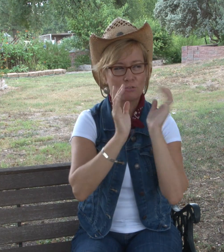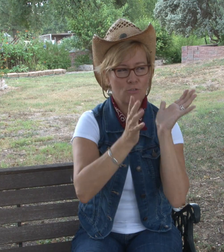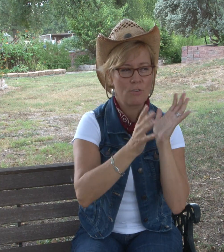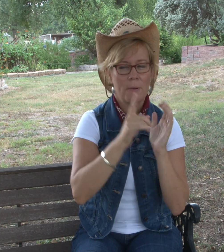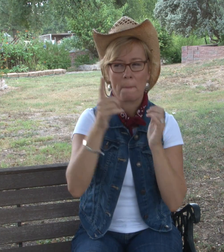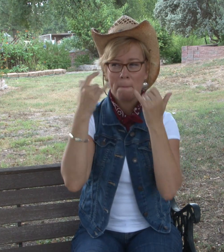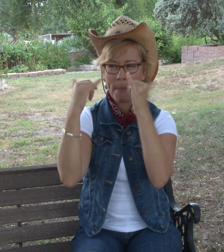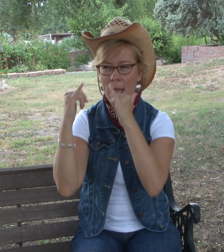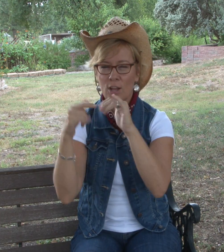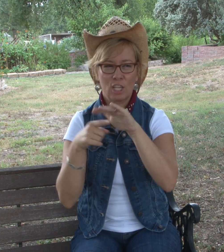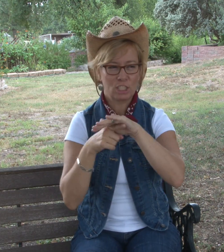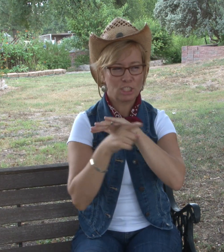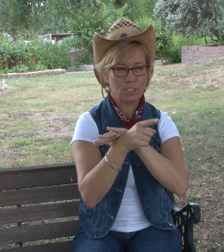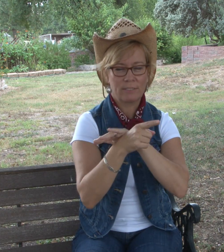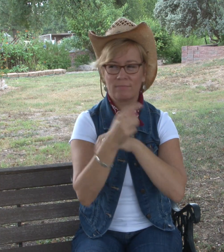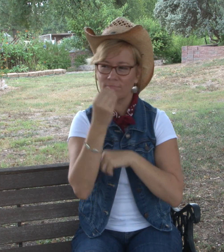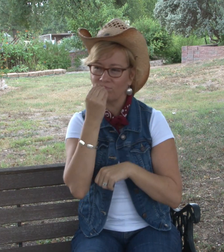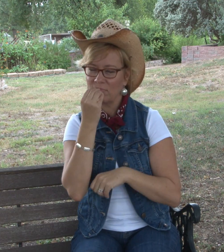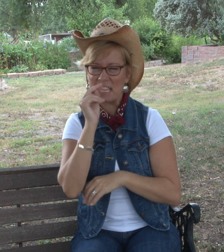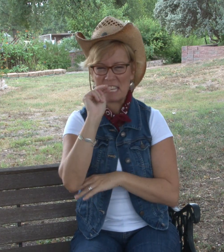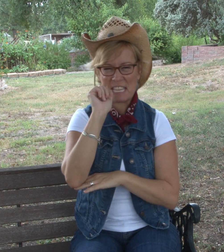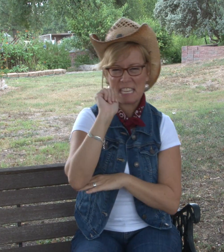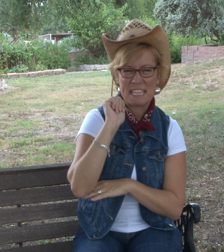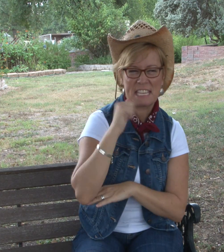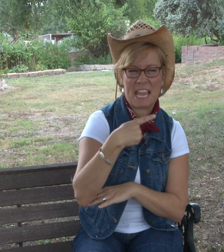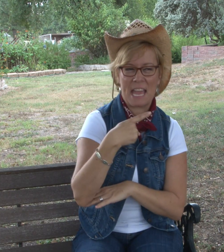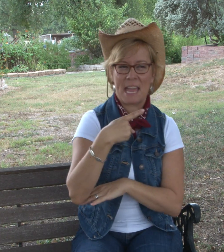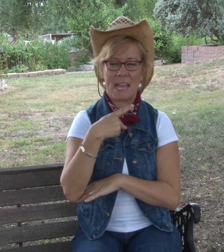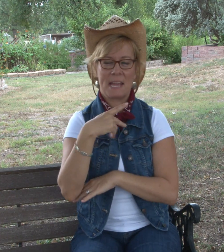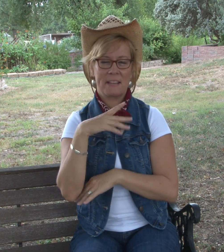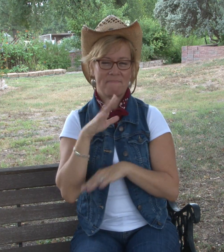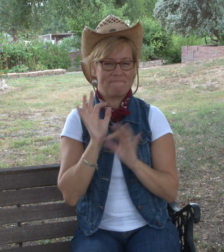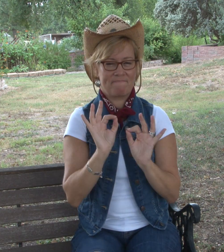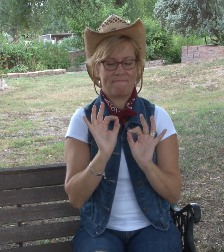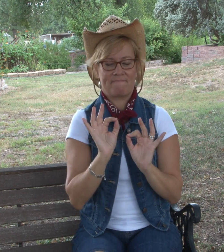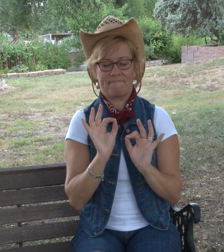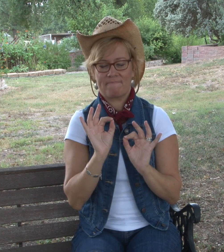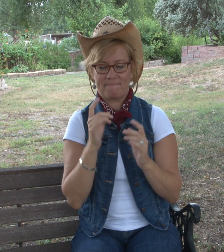He was planning to chat with his friends, play, eat, take a nap, all of that,